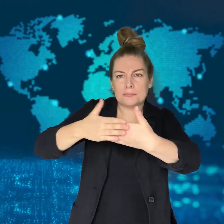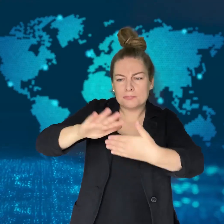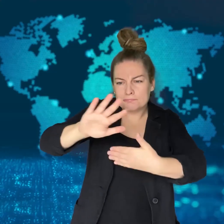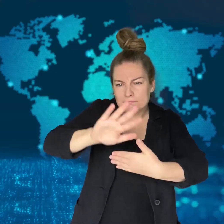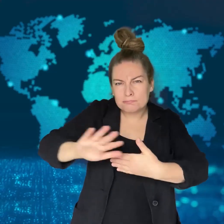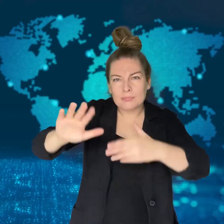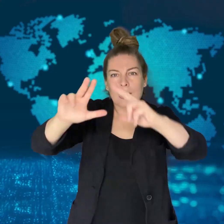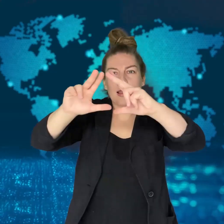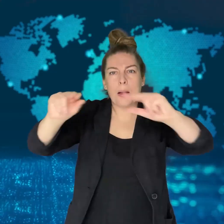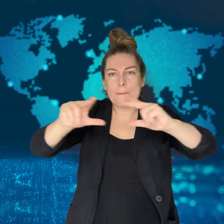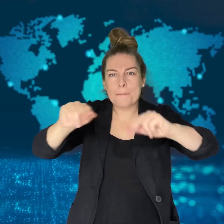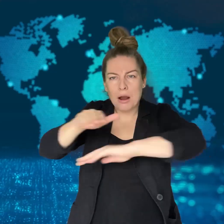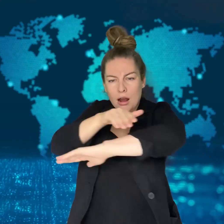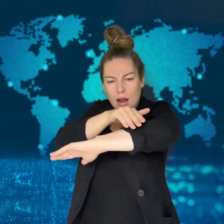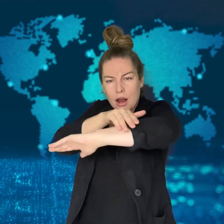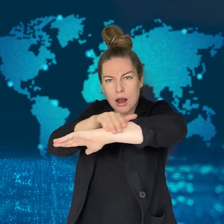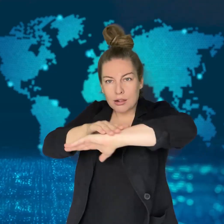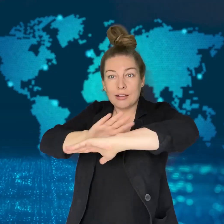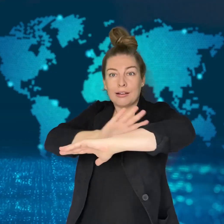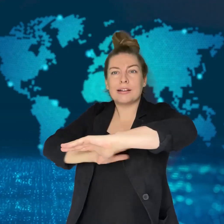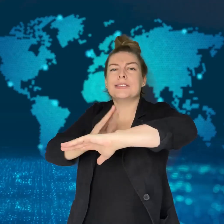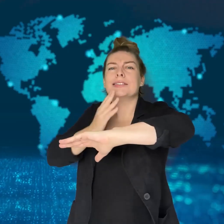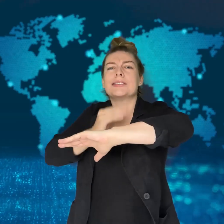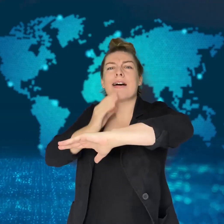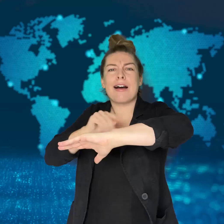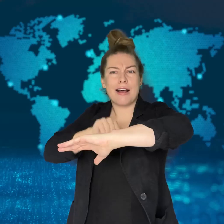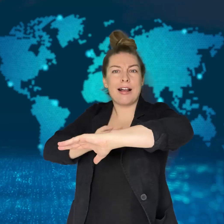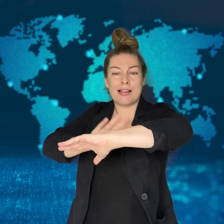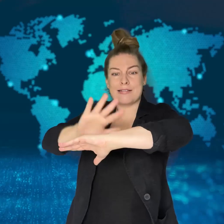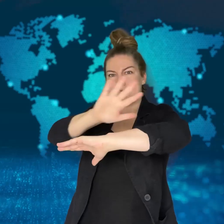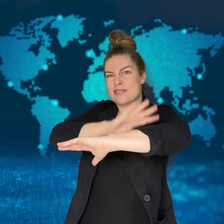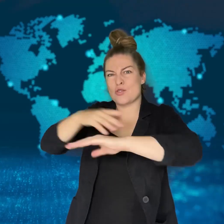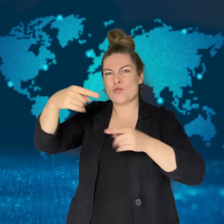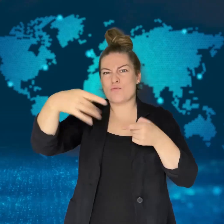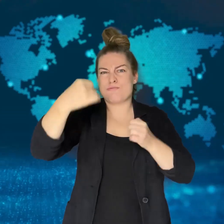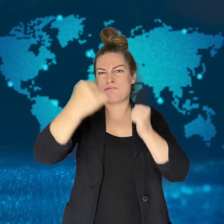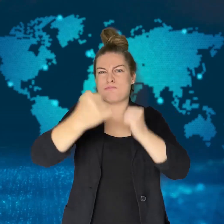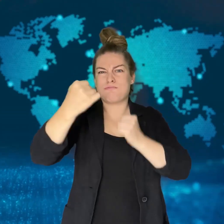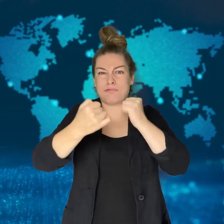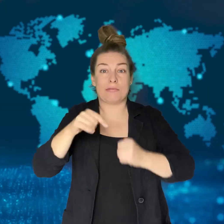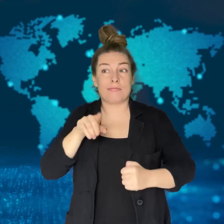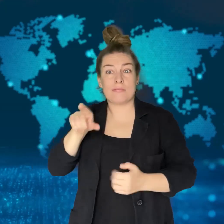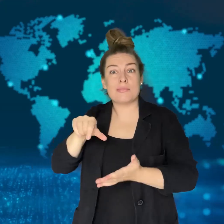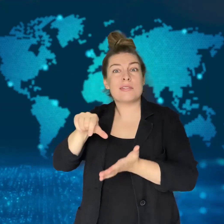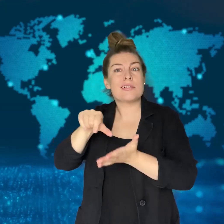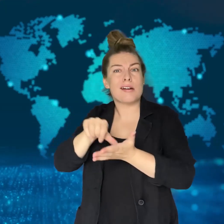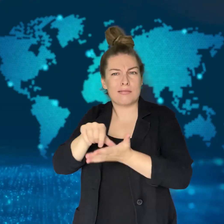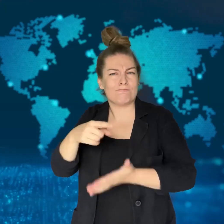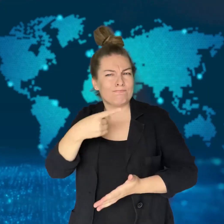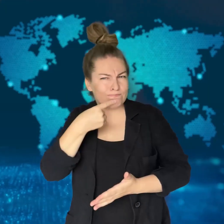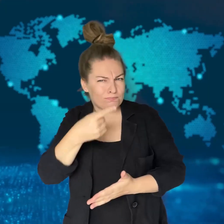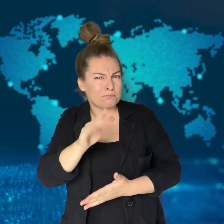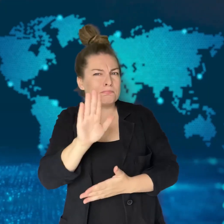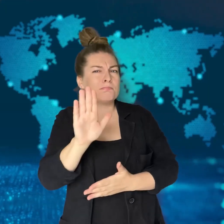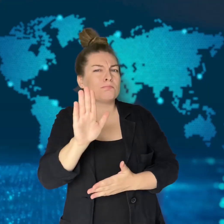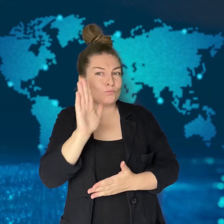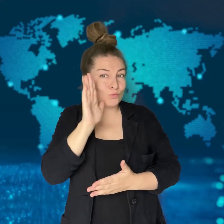neutralize the militant group.